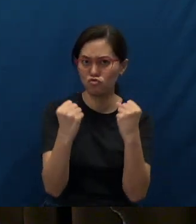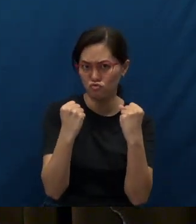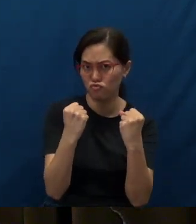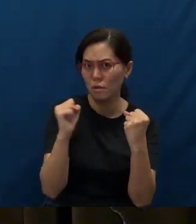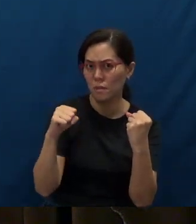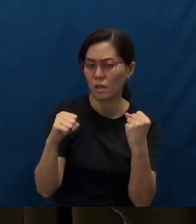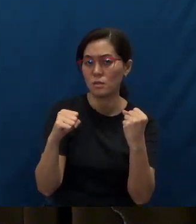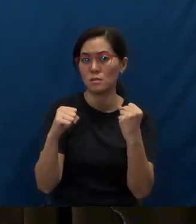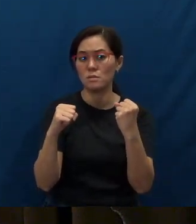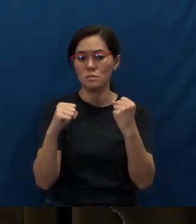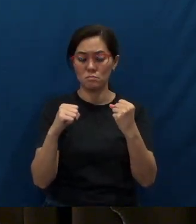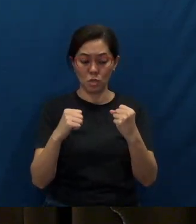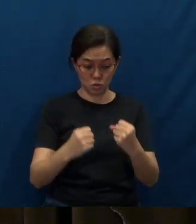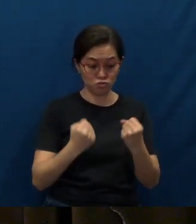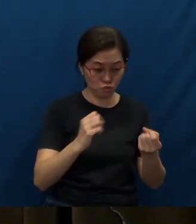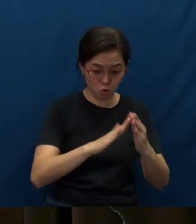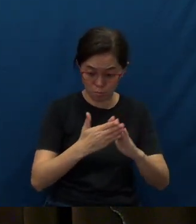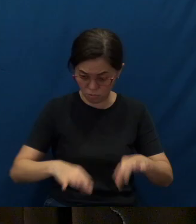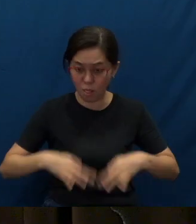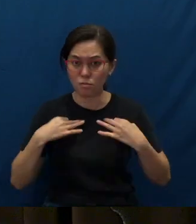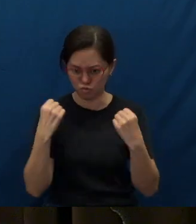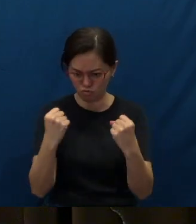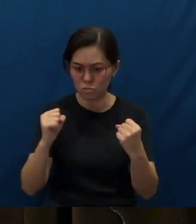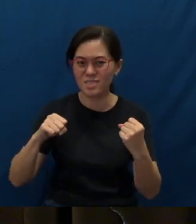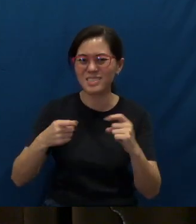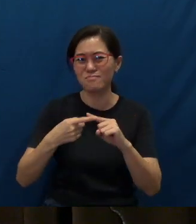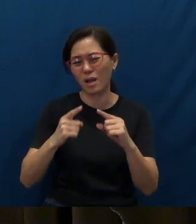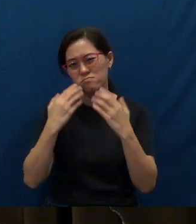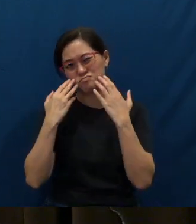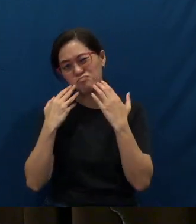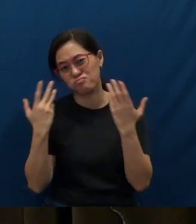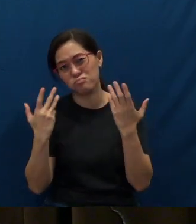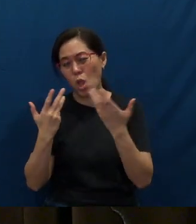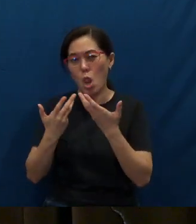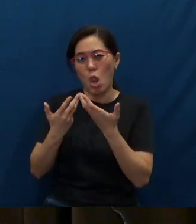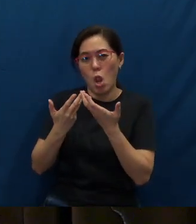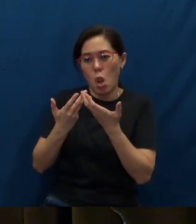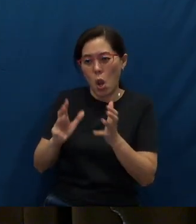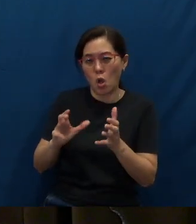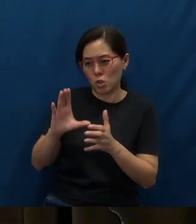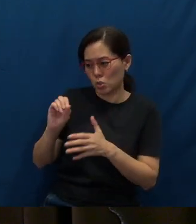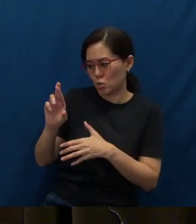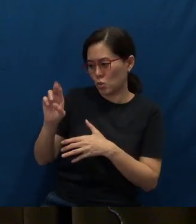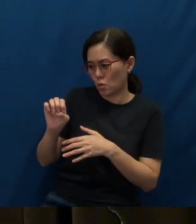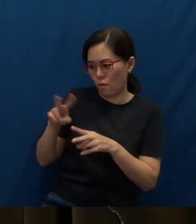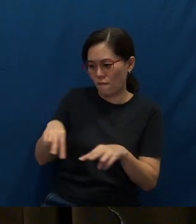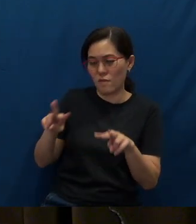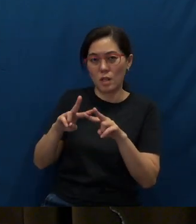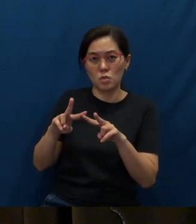even strong in community life, but have sadly lost this core value of reaching out.